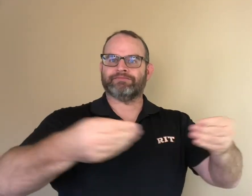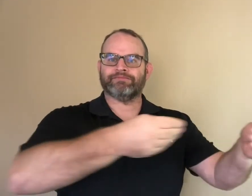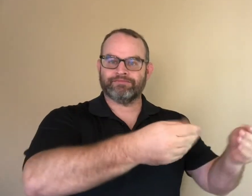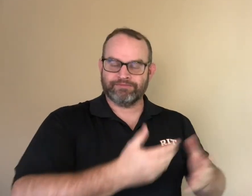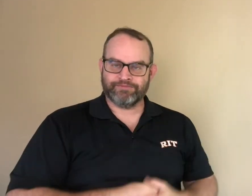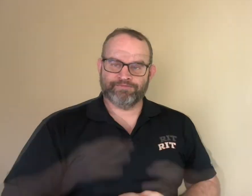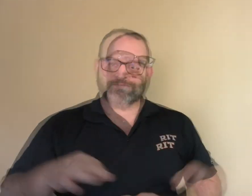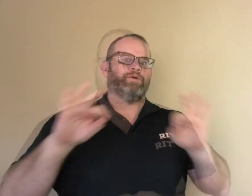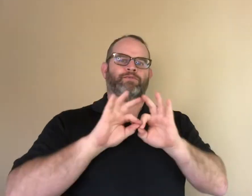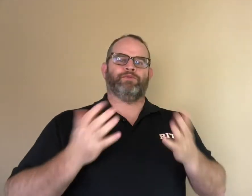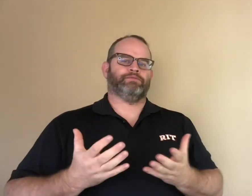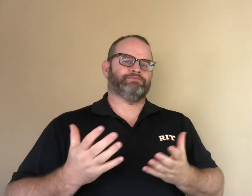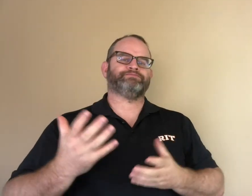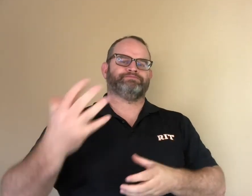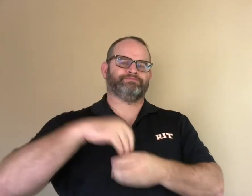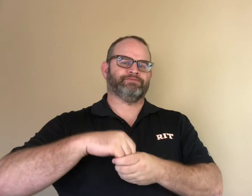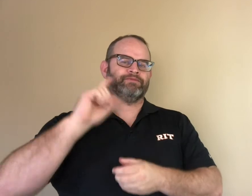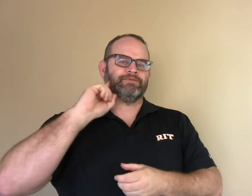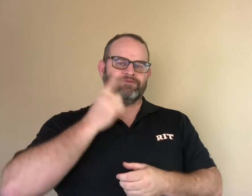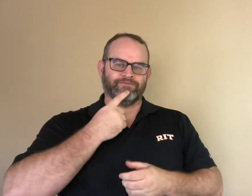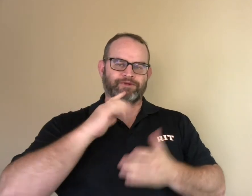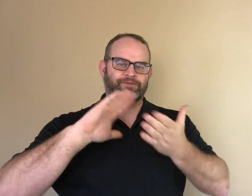It is important to include your deaf community in the story development process.